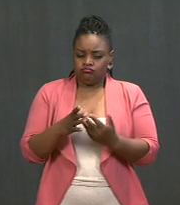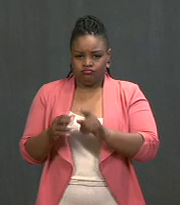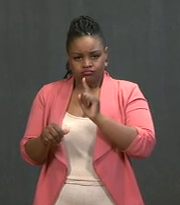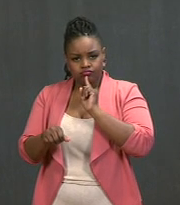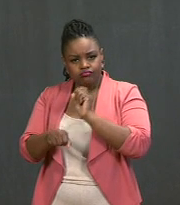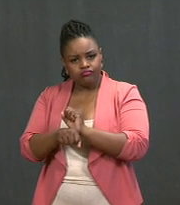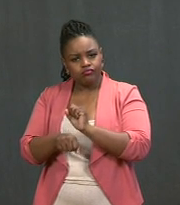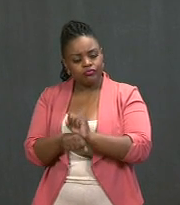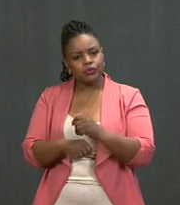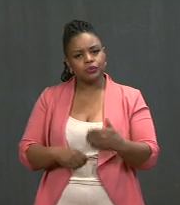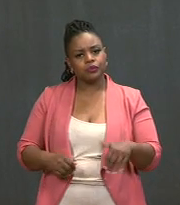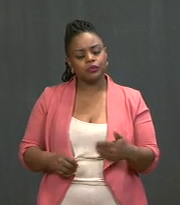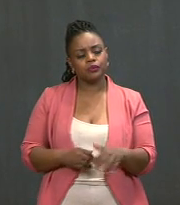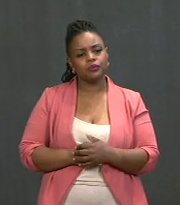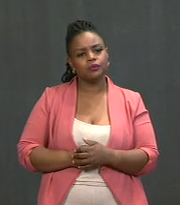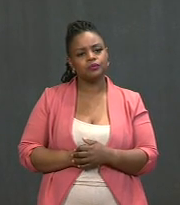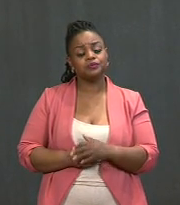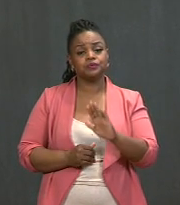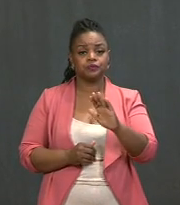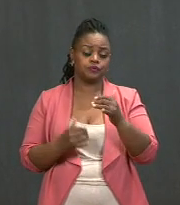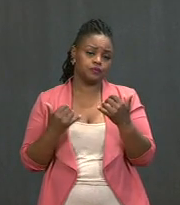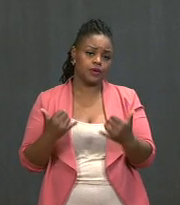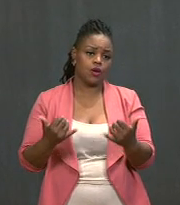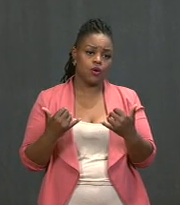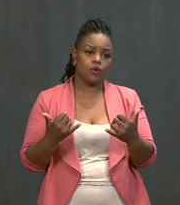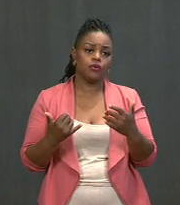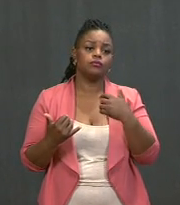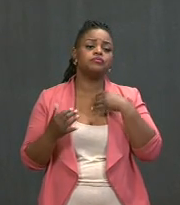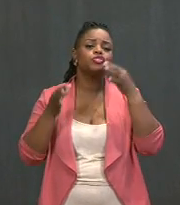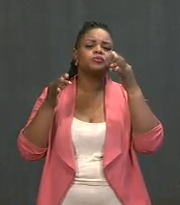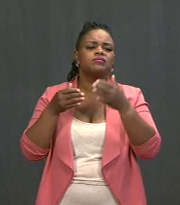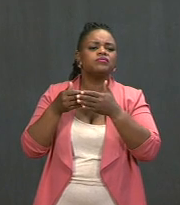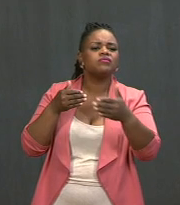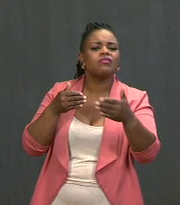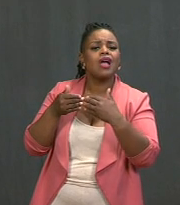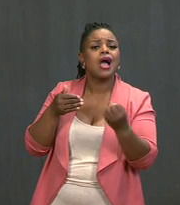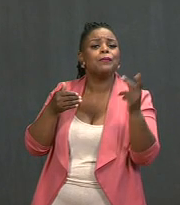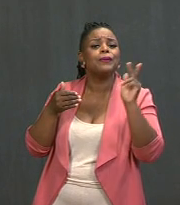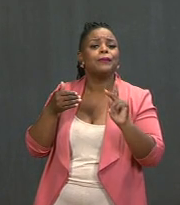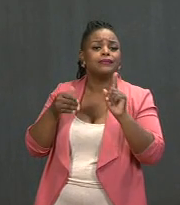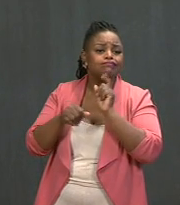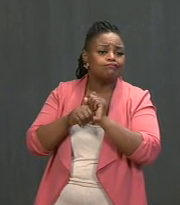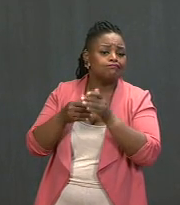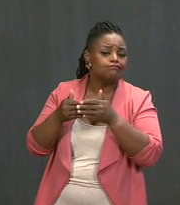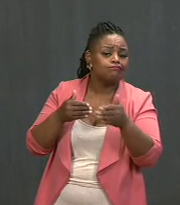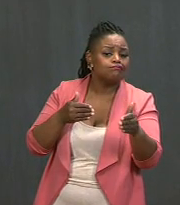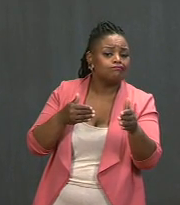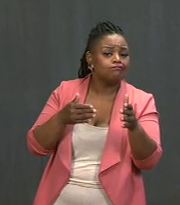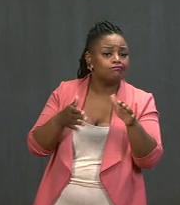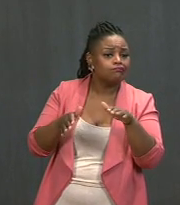What we do now is going to determine how many people we'll -- we'll save or lose in the month of April and May and June